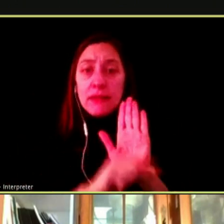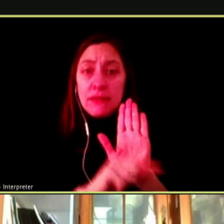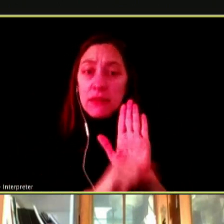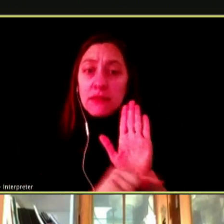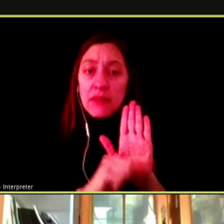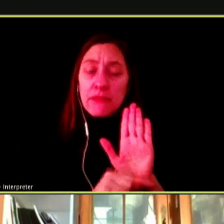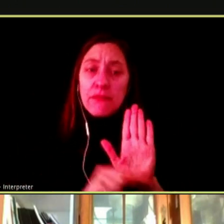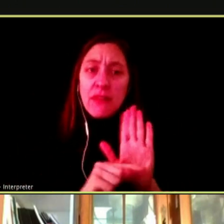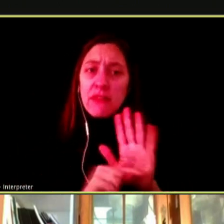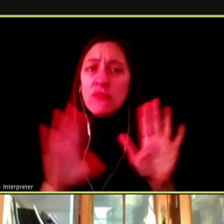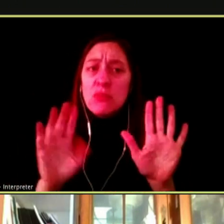NEGATIVE EFFECTS.